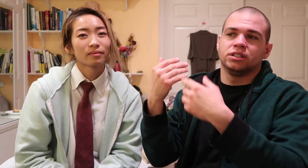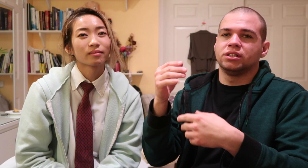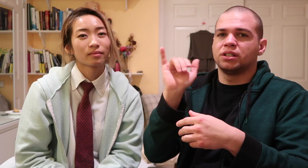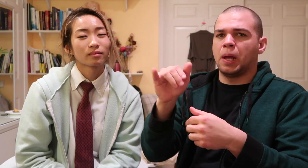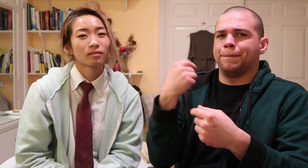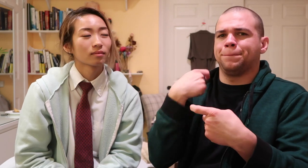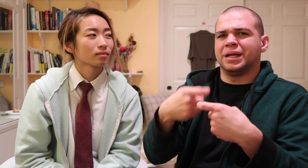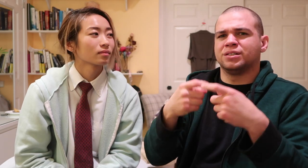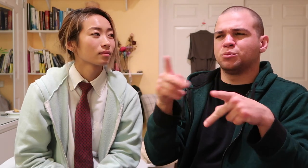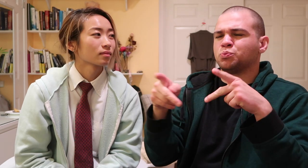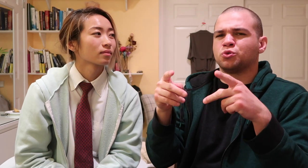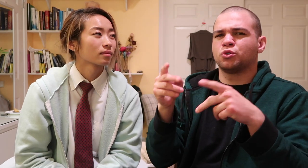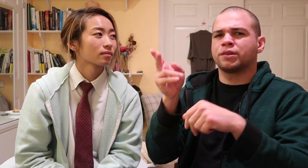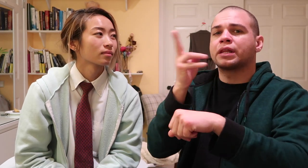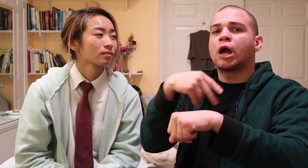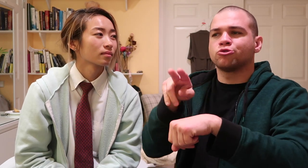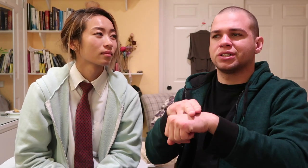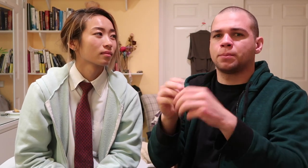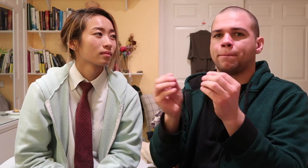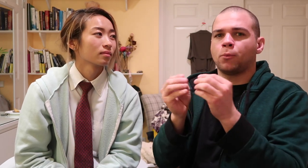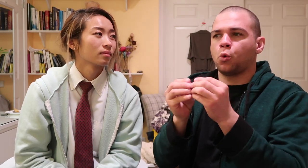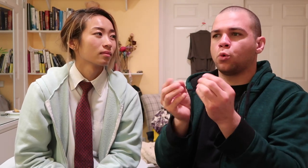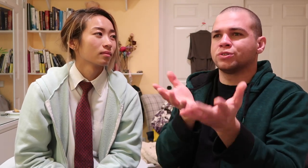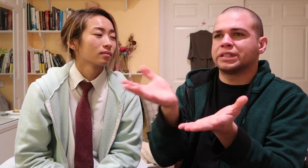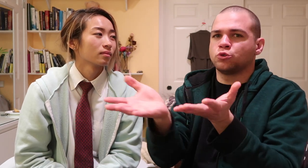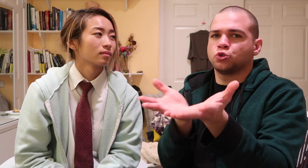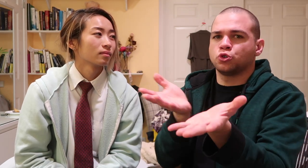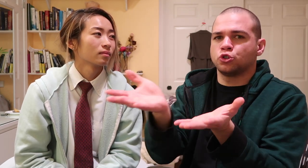from all my working experience Mexicans naturally use more gestures